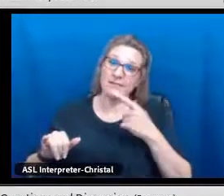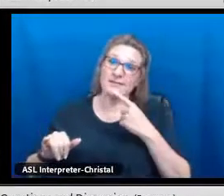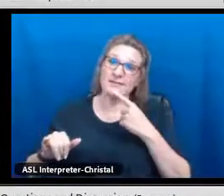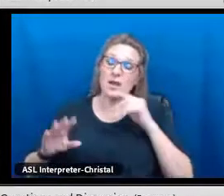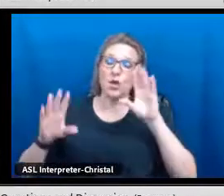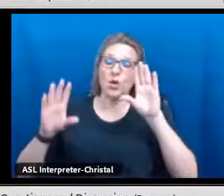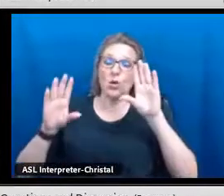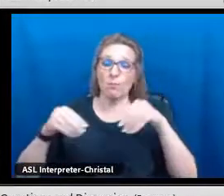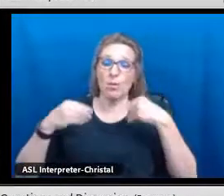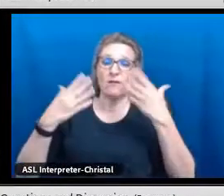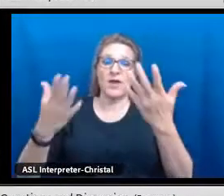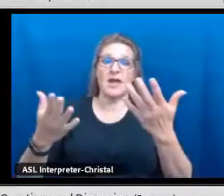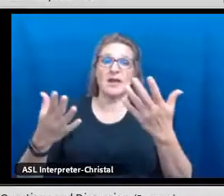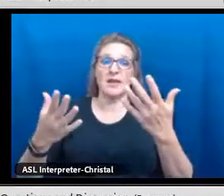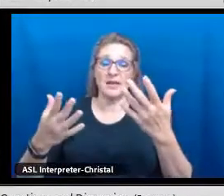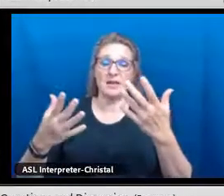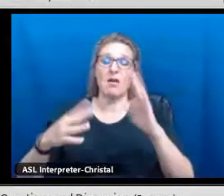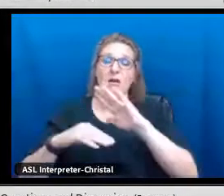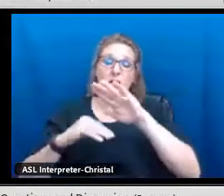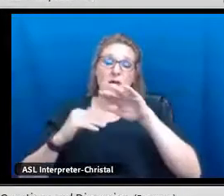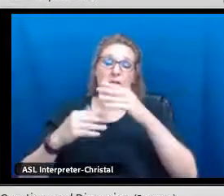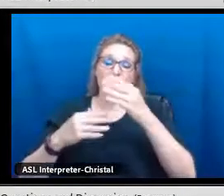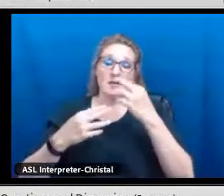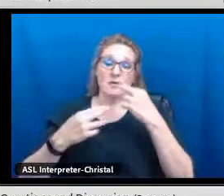the personnel to take that on that would be great.